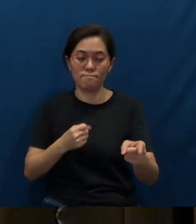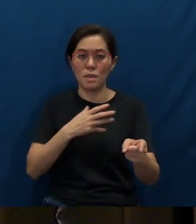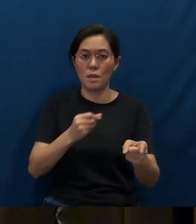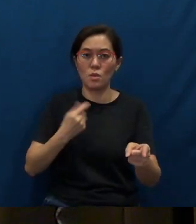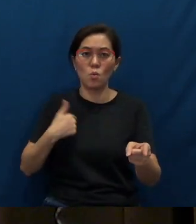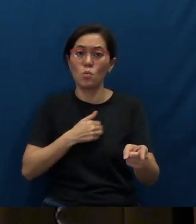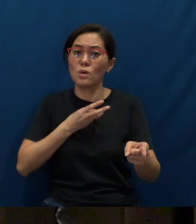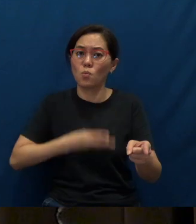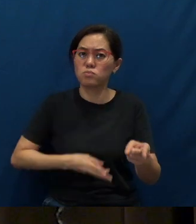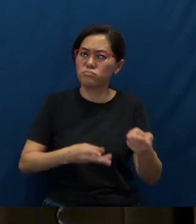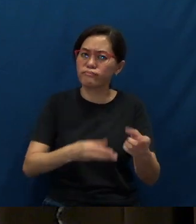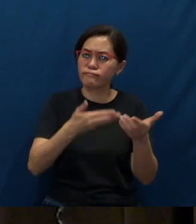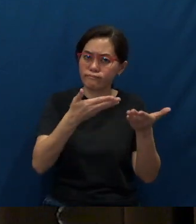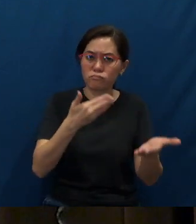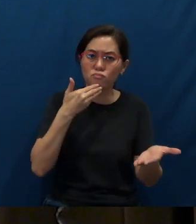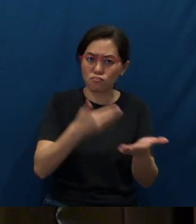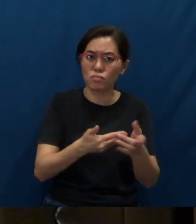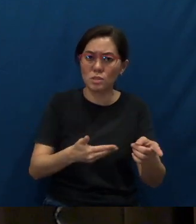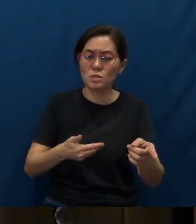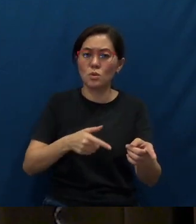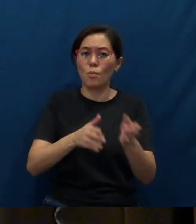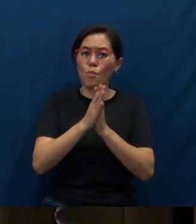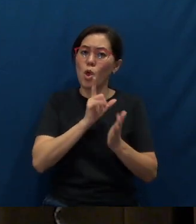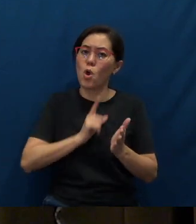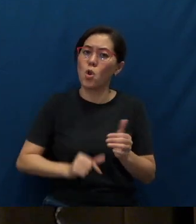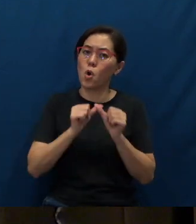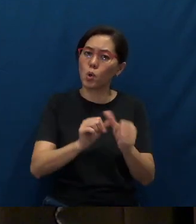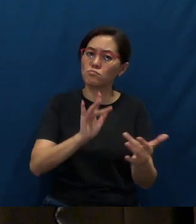And Father, we wish them well. We pray that the Lord will continue to touch and heal them